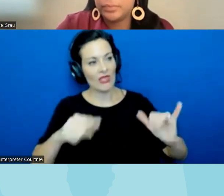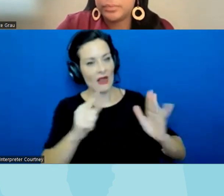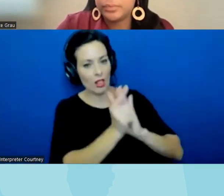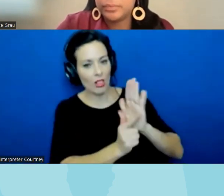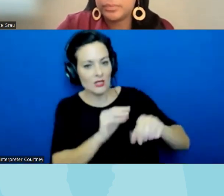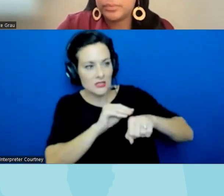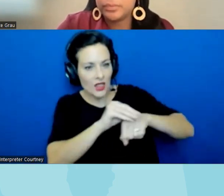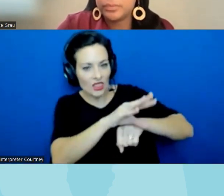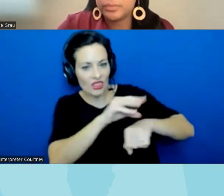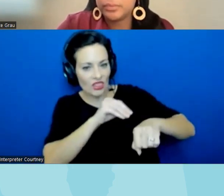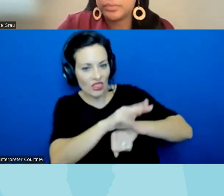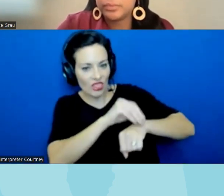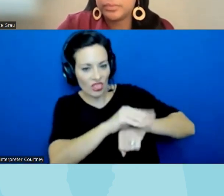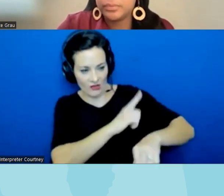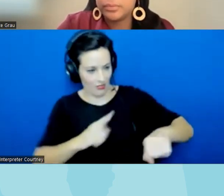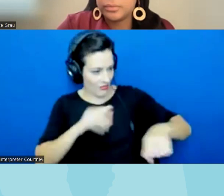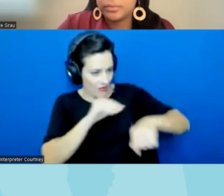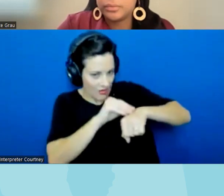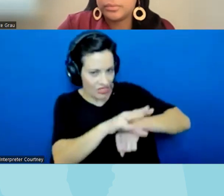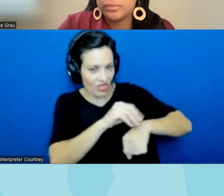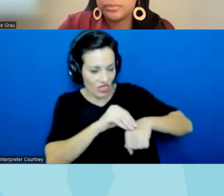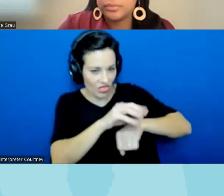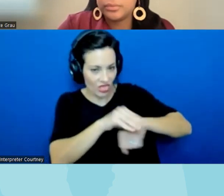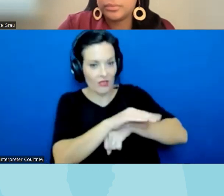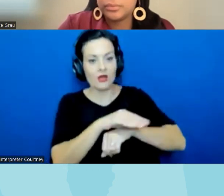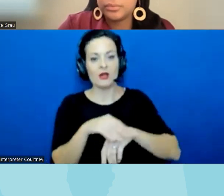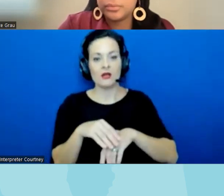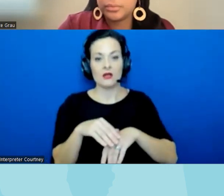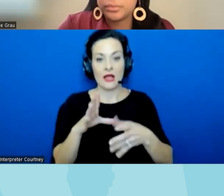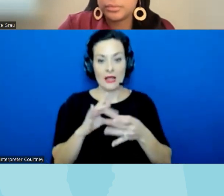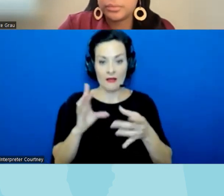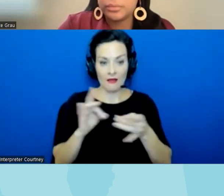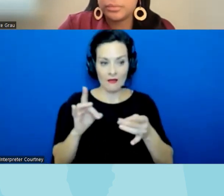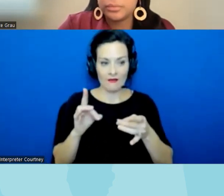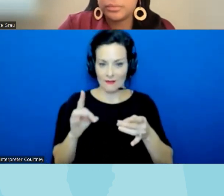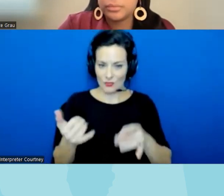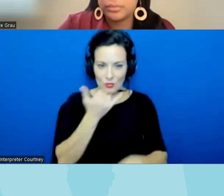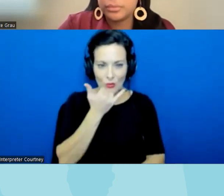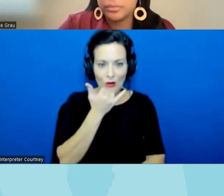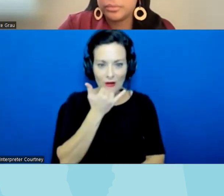for their constituents and what they are saying is inaccurate what we do is we usually identify